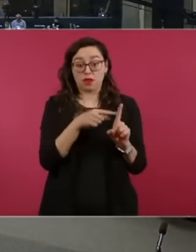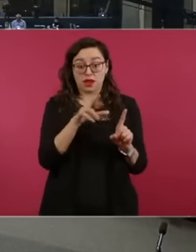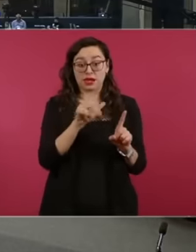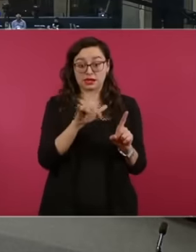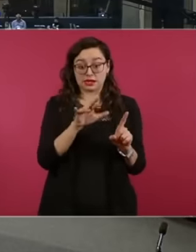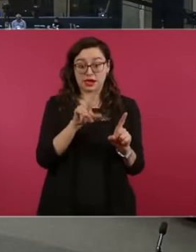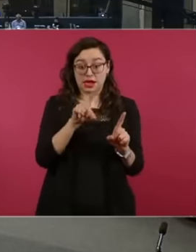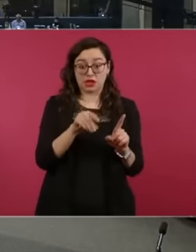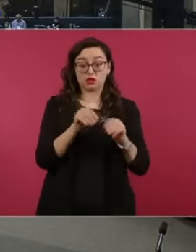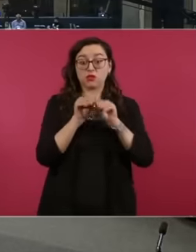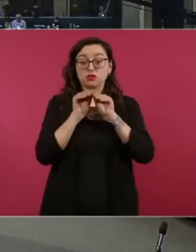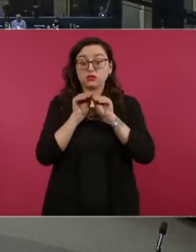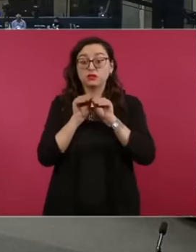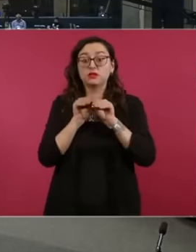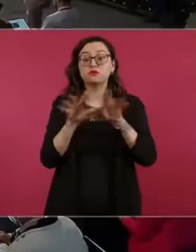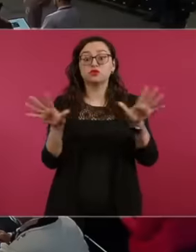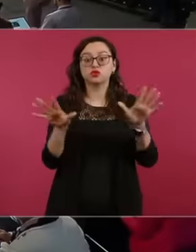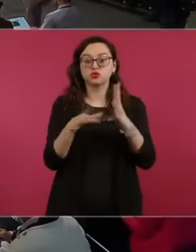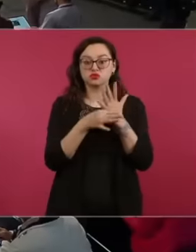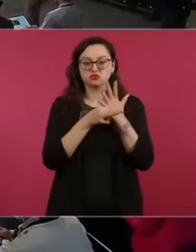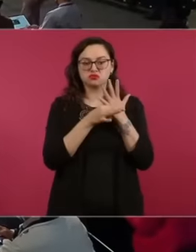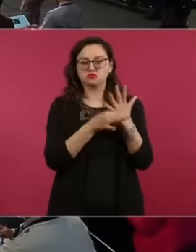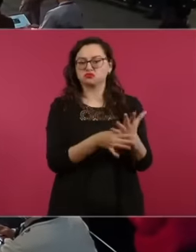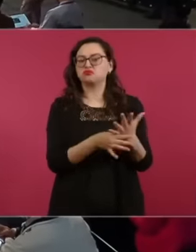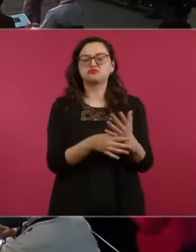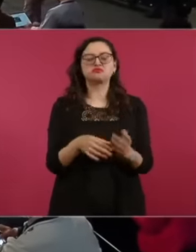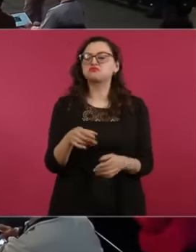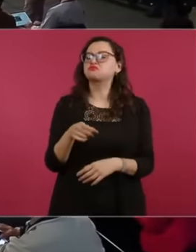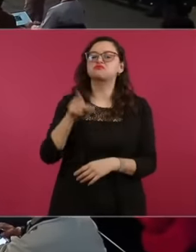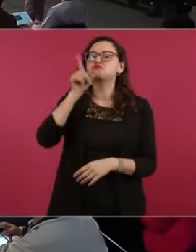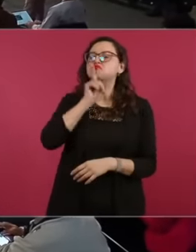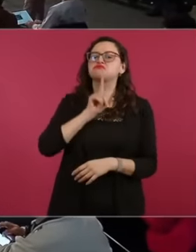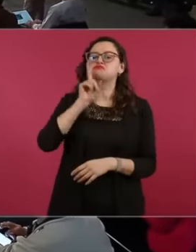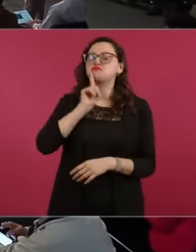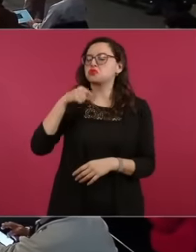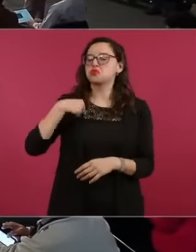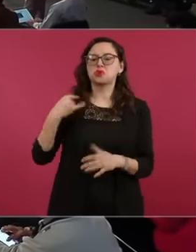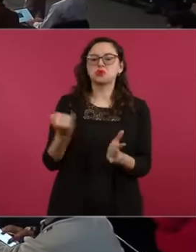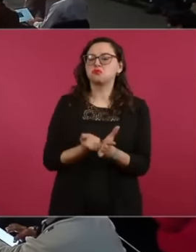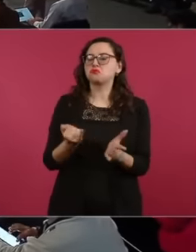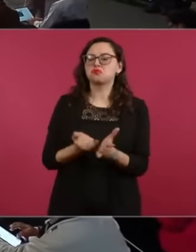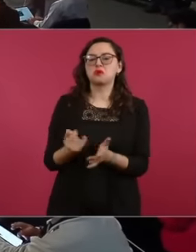that the issue of taxes was lies, and here the officials have